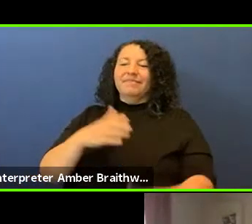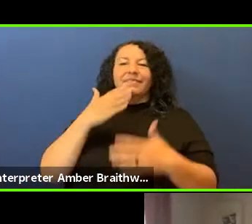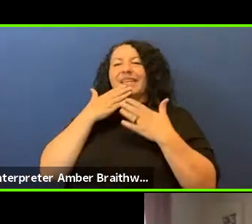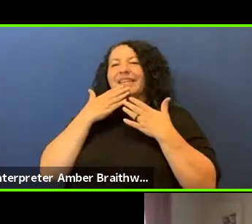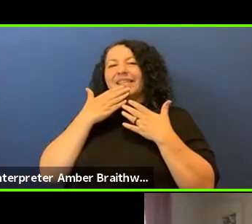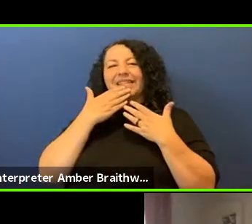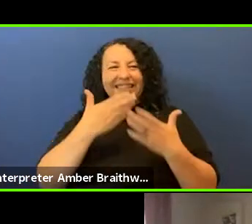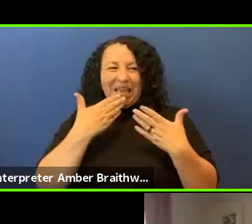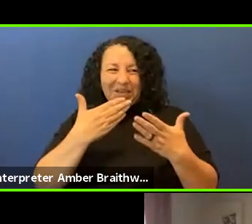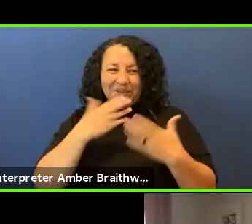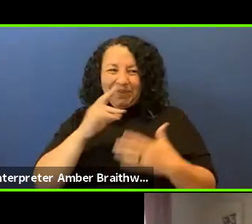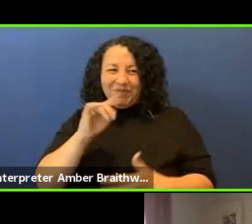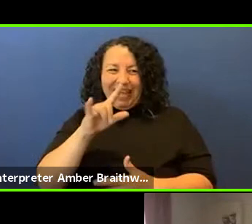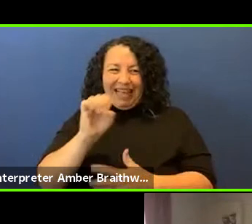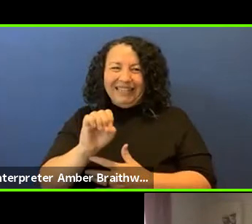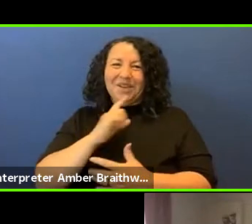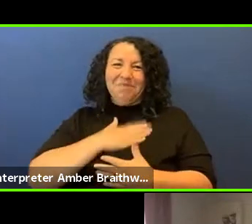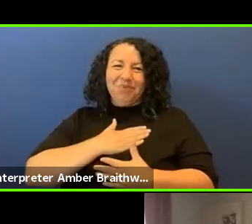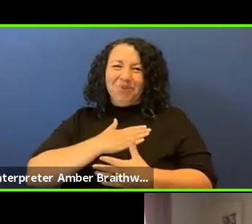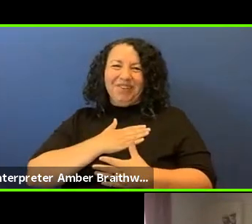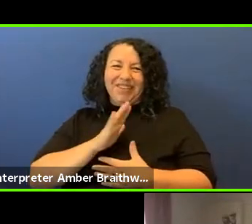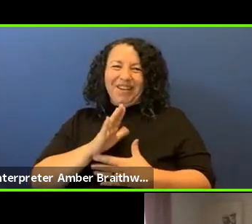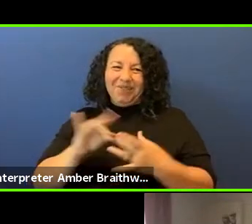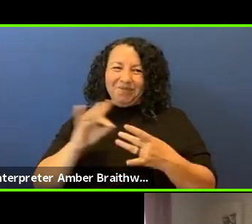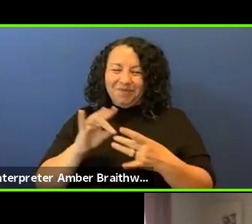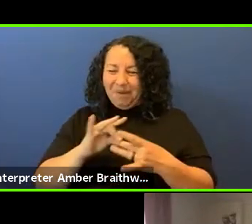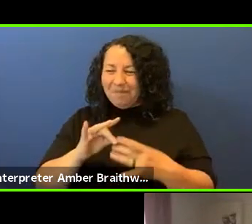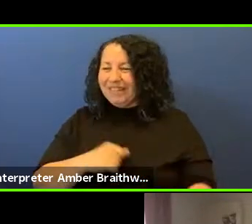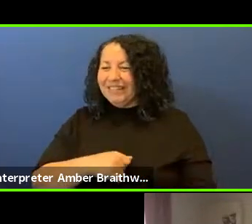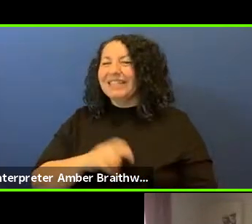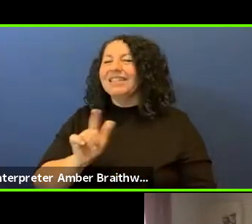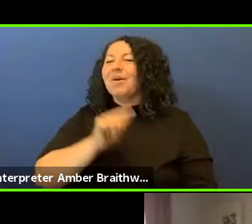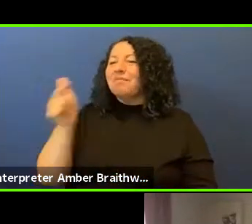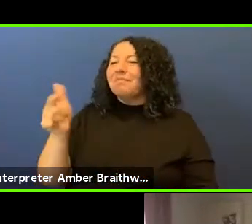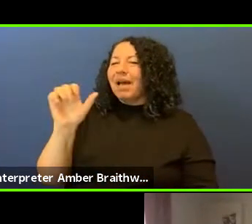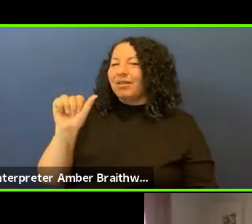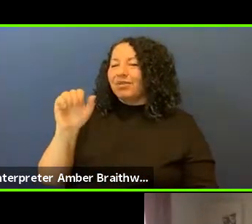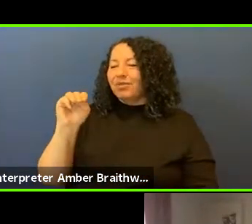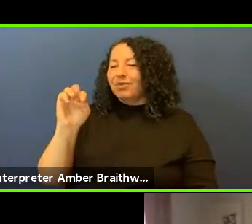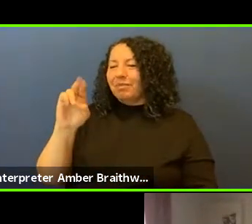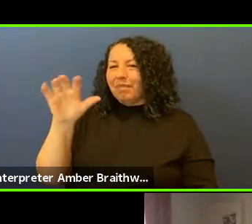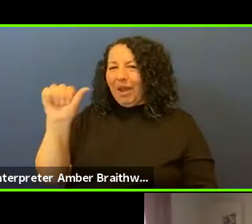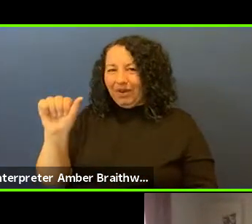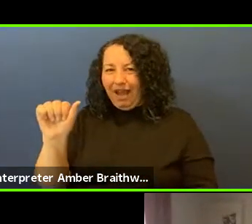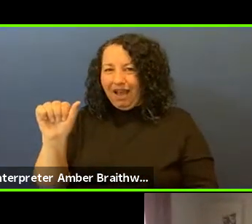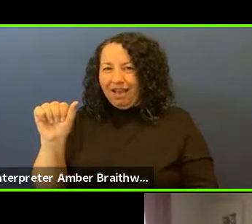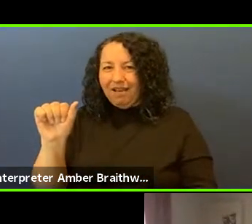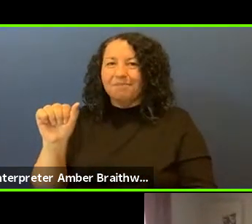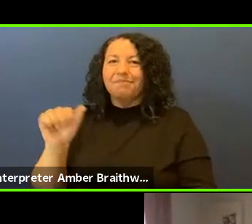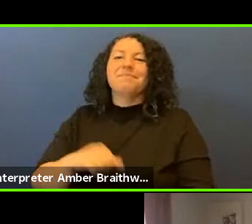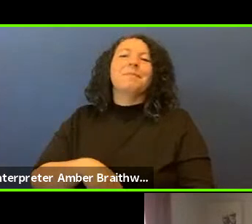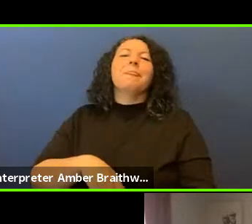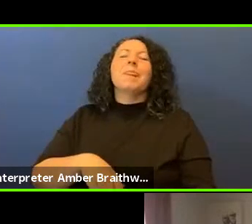And now we're gonna go back to America and I'm gonna pivot to